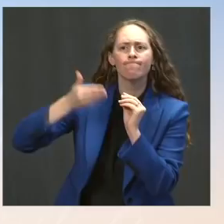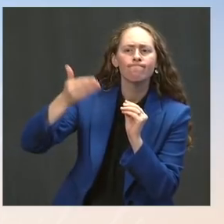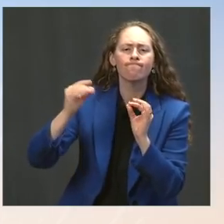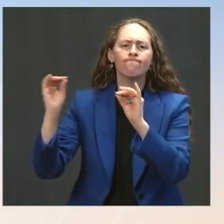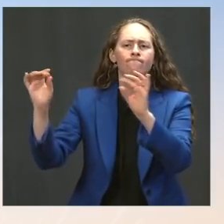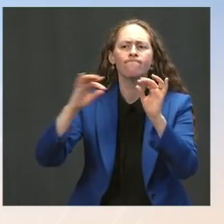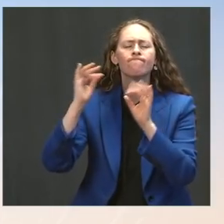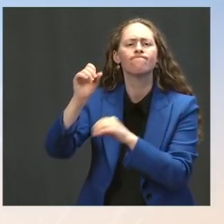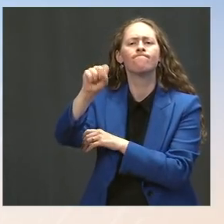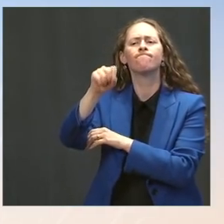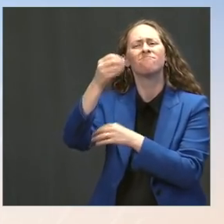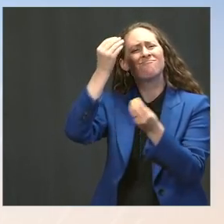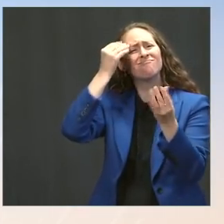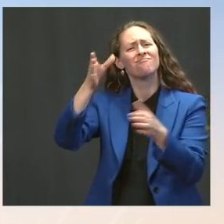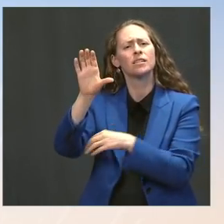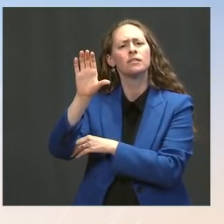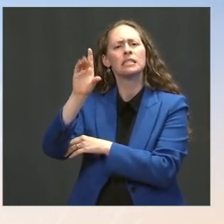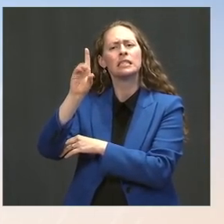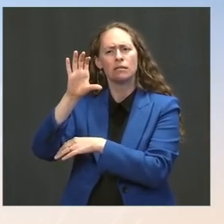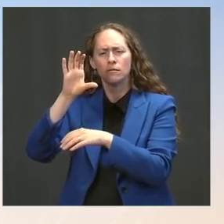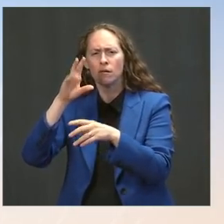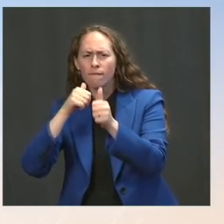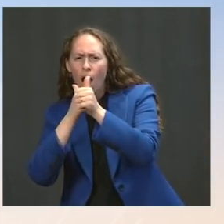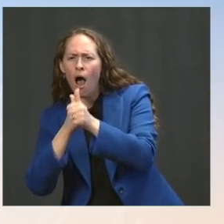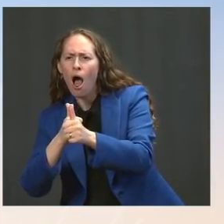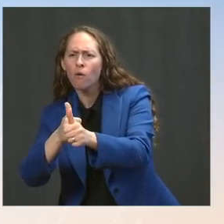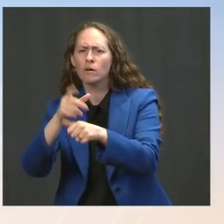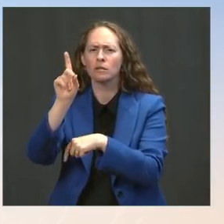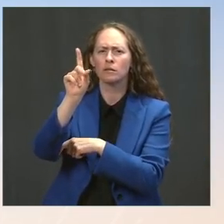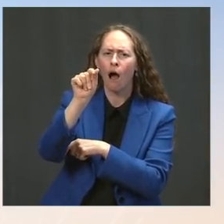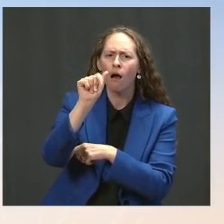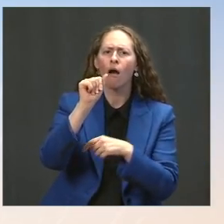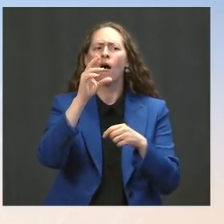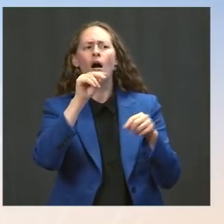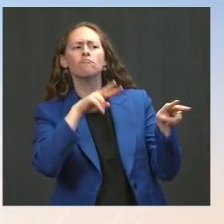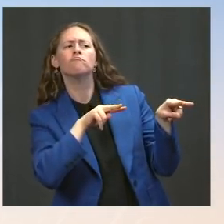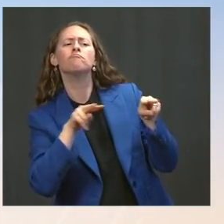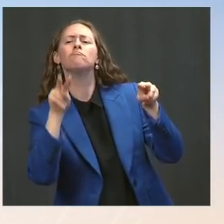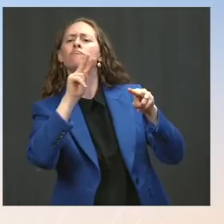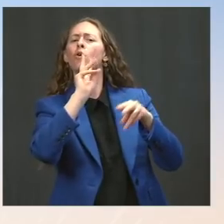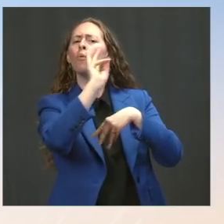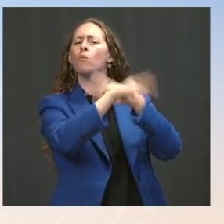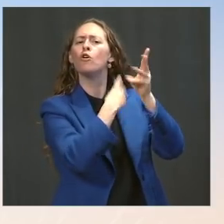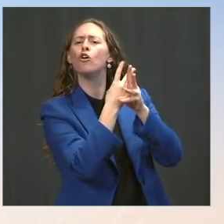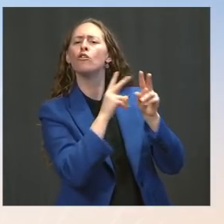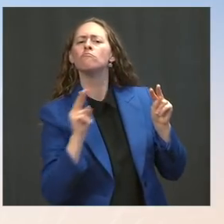they look at data across the country, in a range of regions across the country. And if they make an assessment,